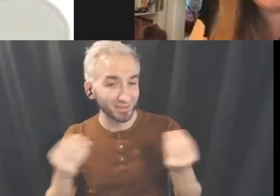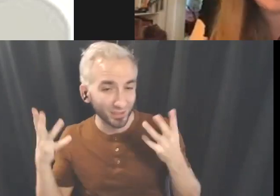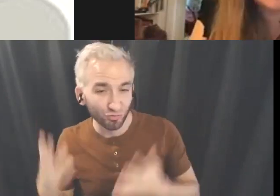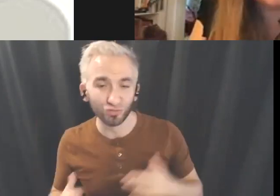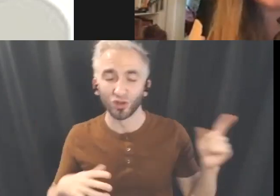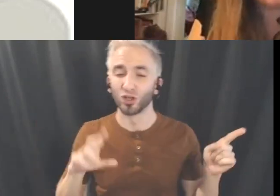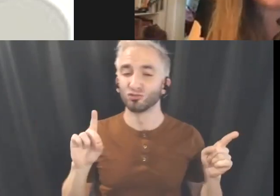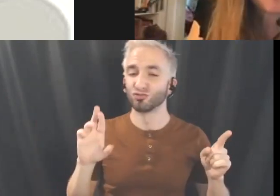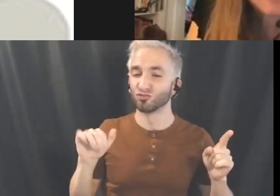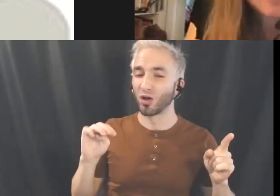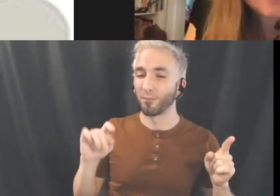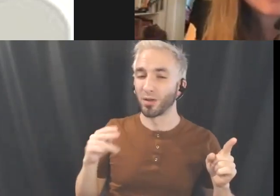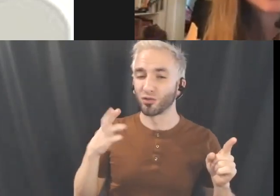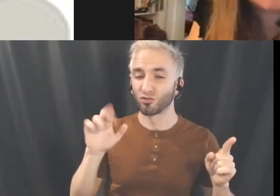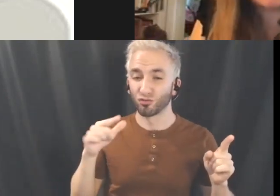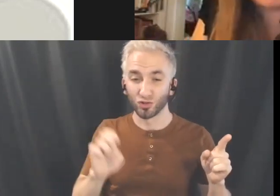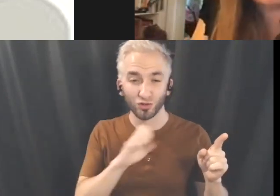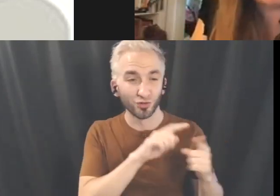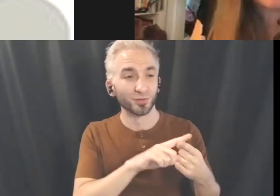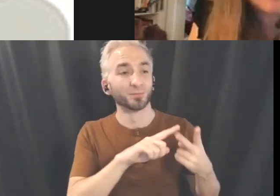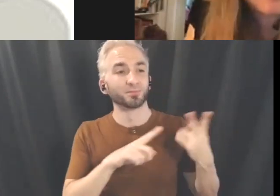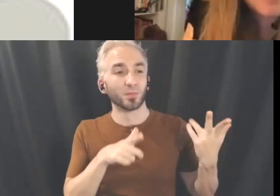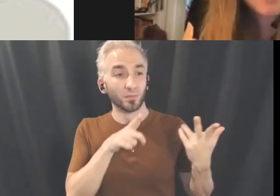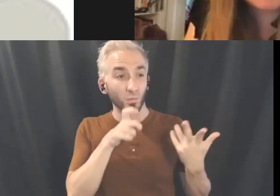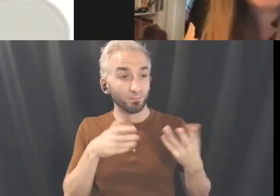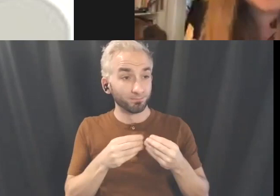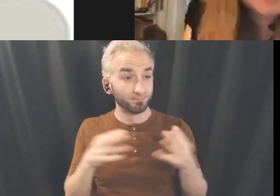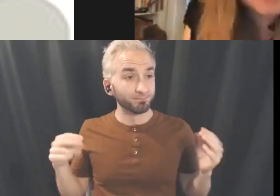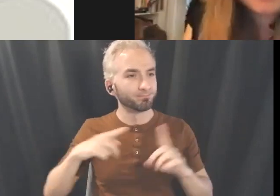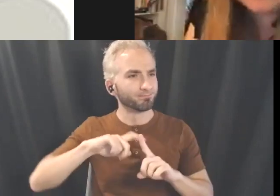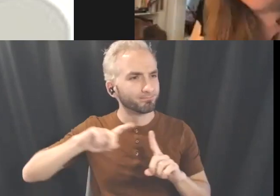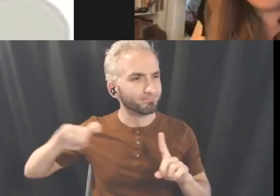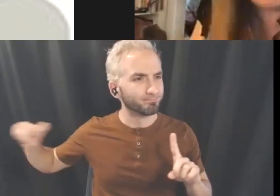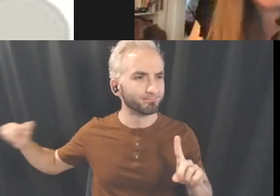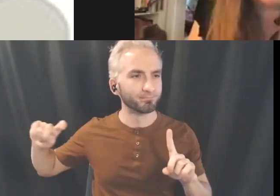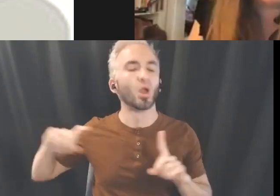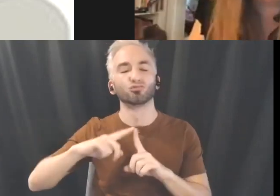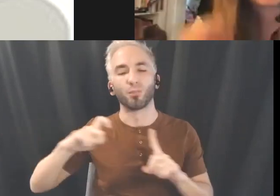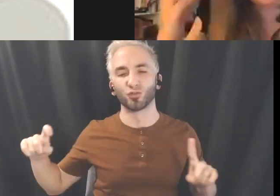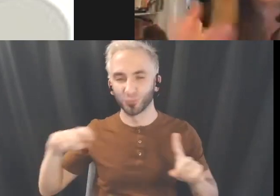as Jess Watkins who's a disability dramaturge and will be amazing kind of have these